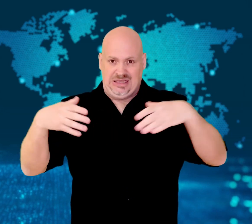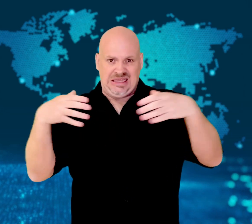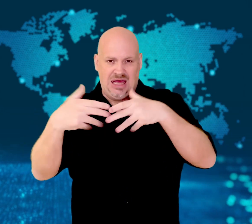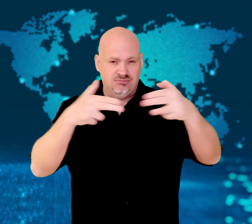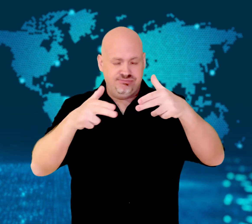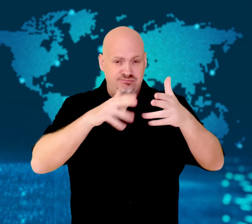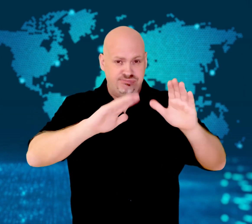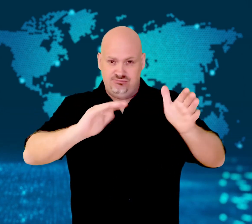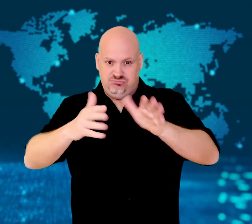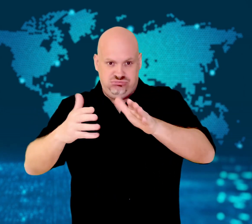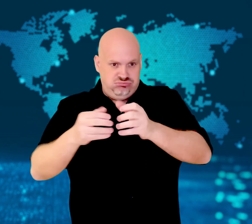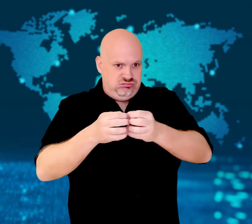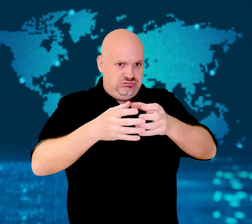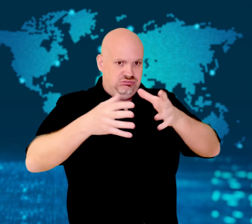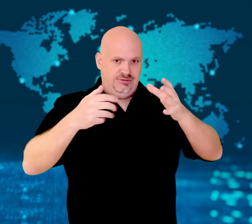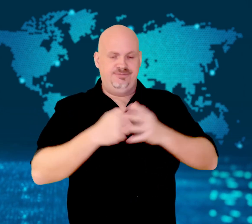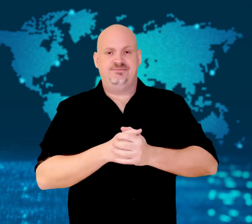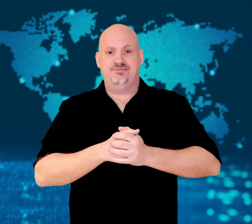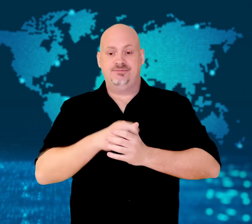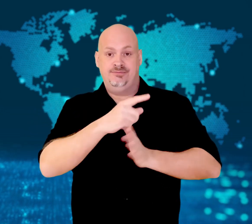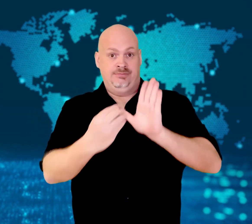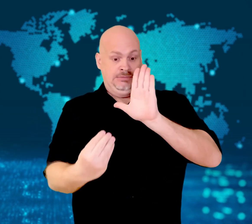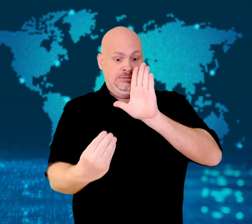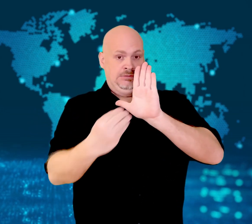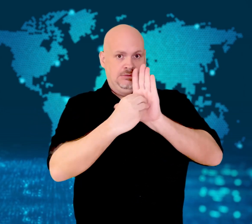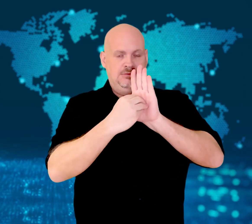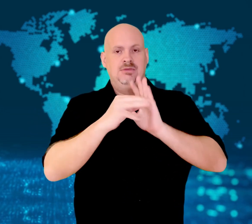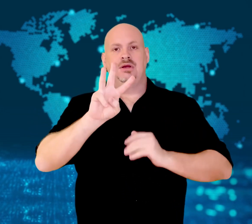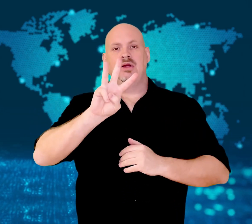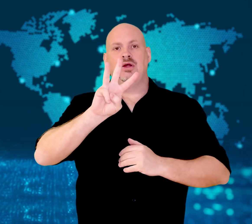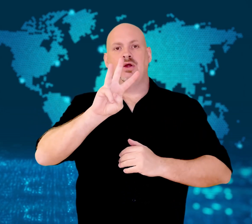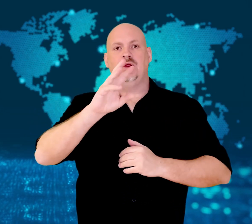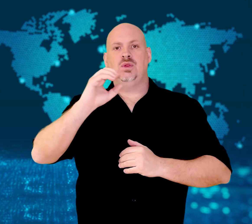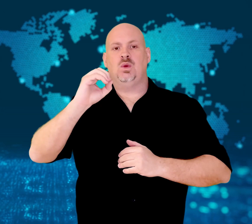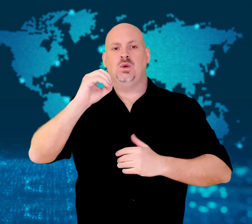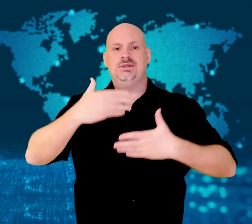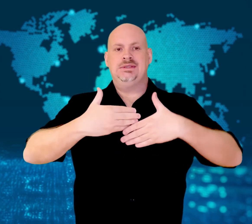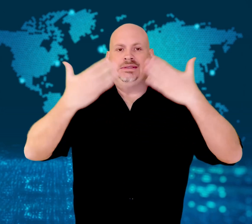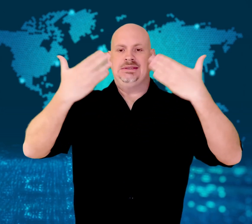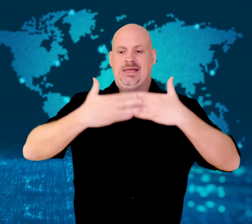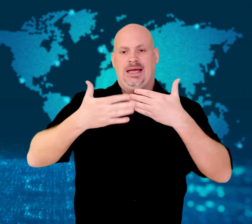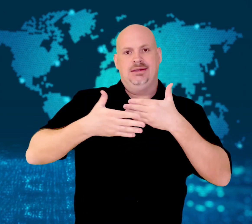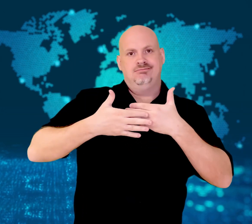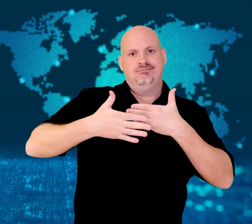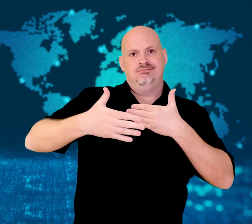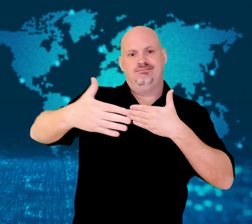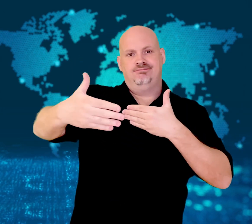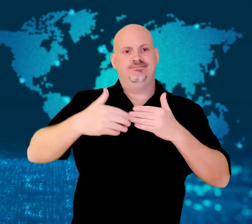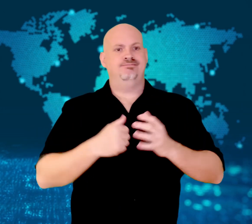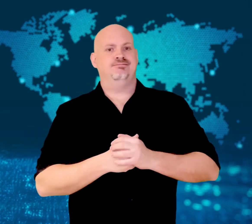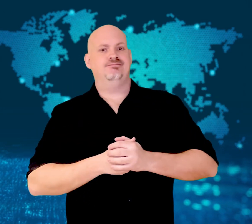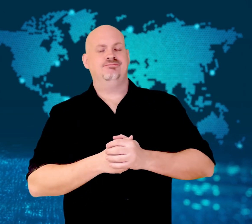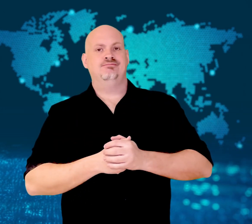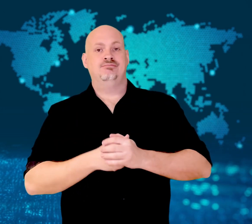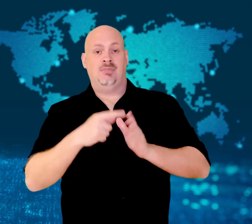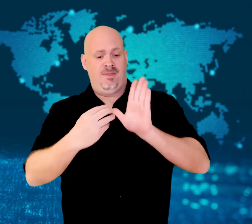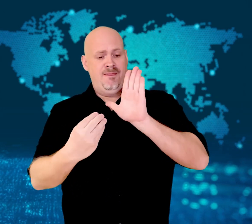There will be limits on the right to gather freely.